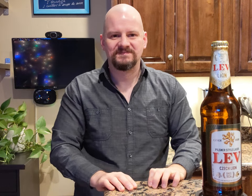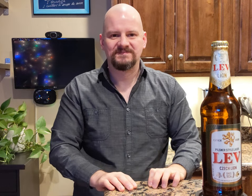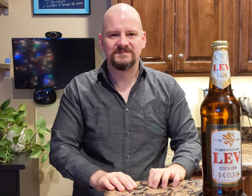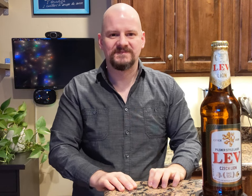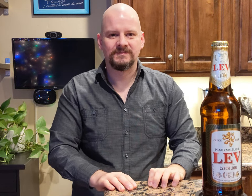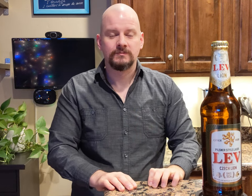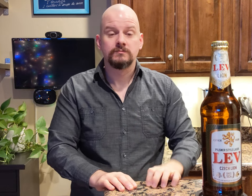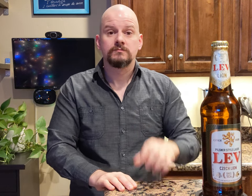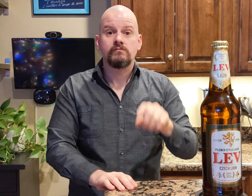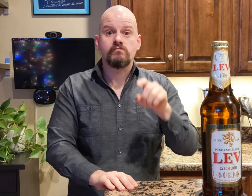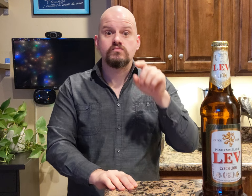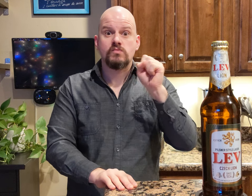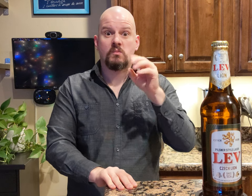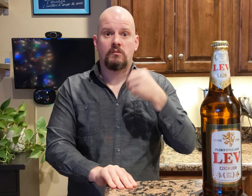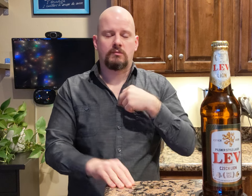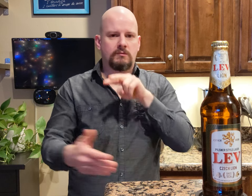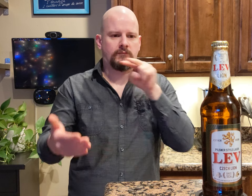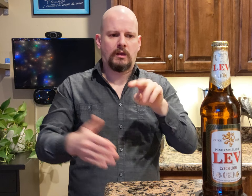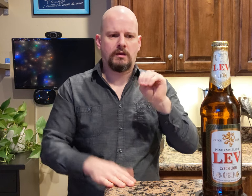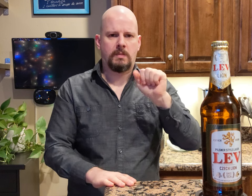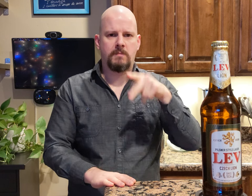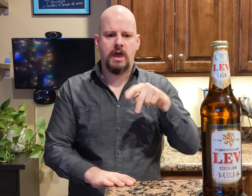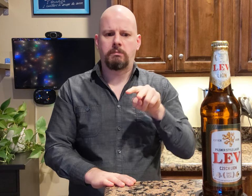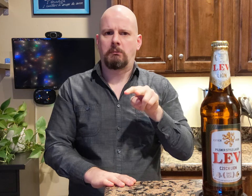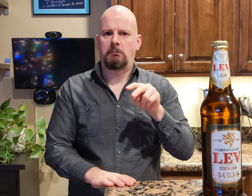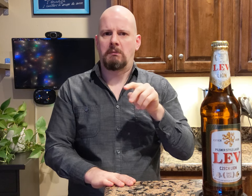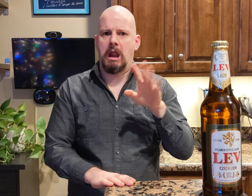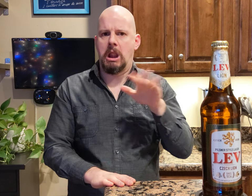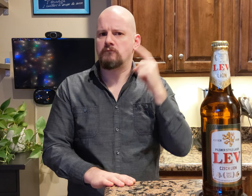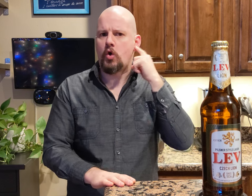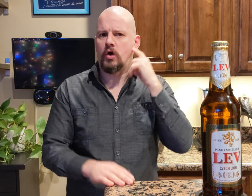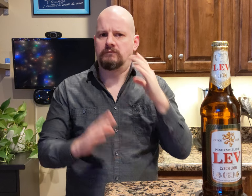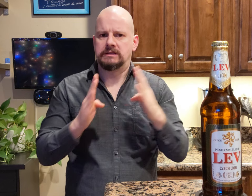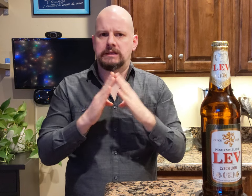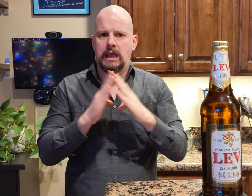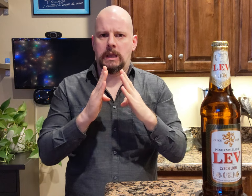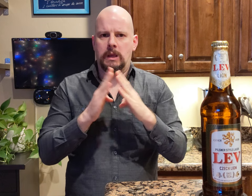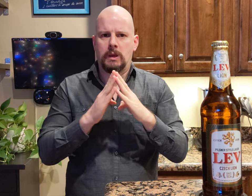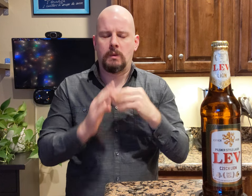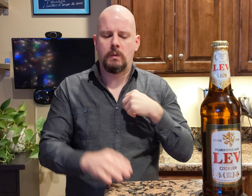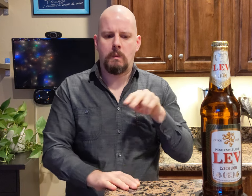When I checked the map, I haven't heard of a town.